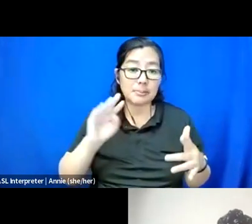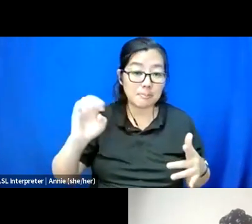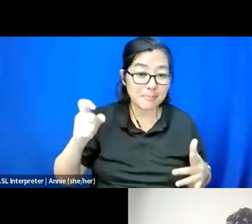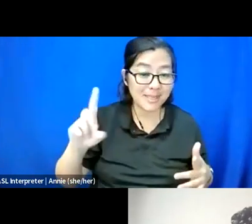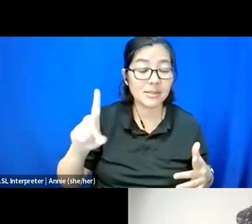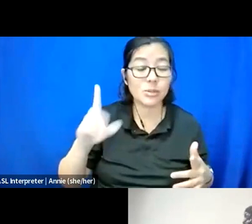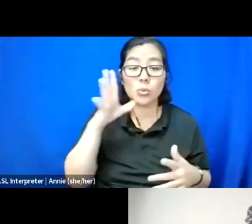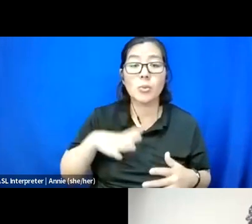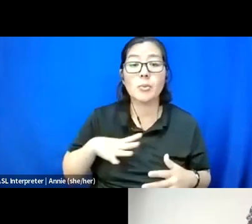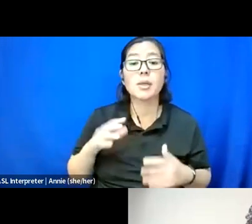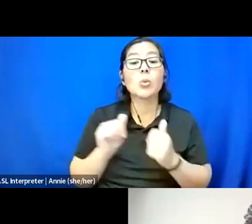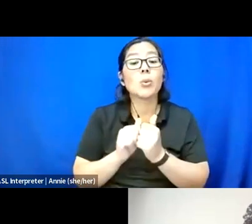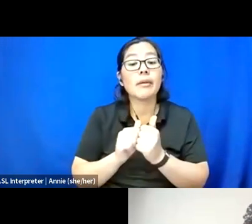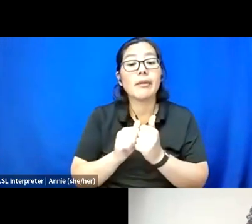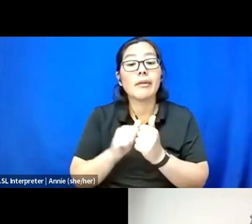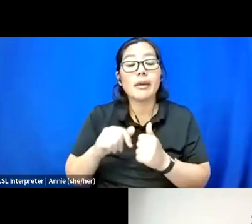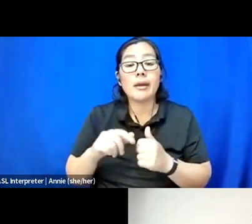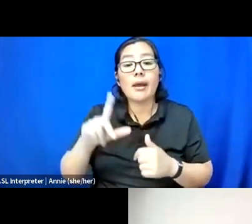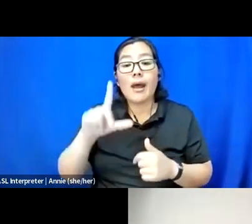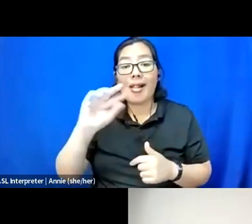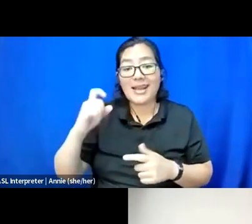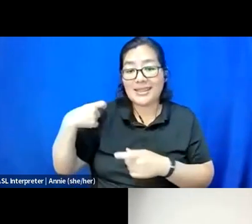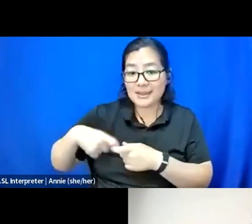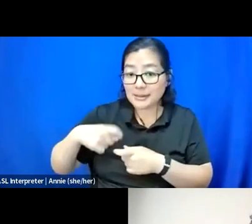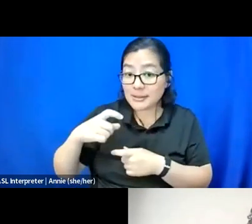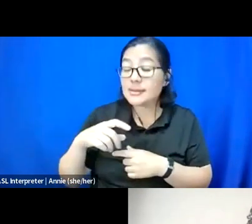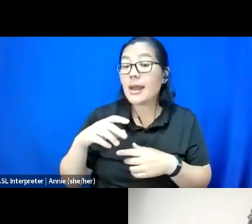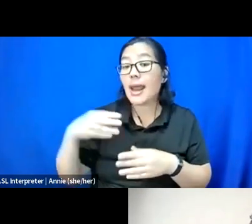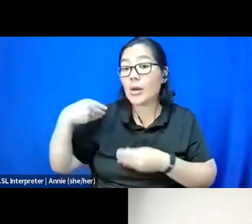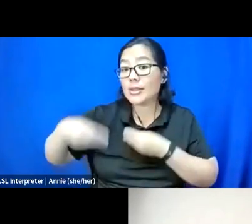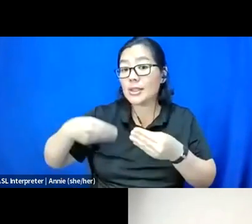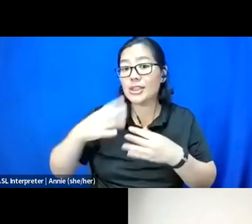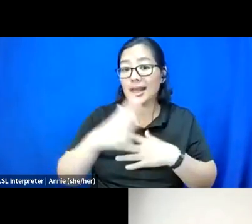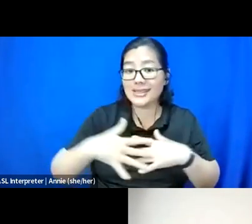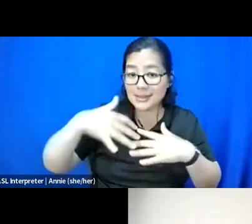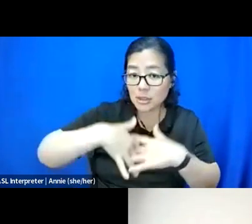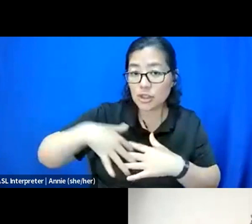with Latin heritage and also indigenous heritage.